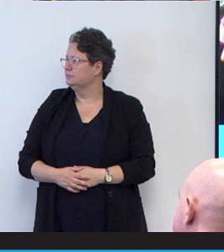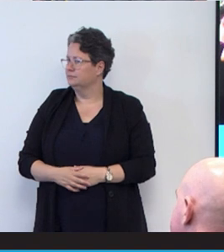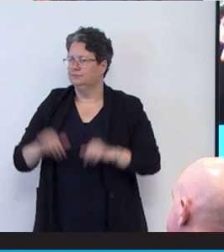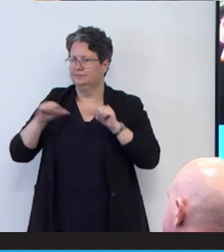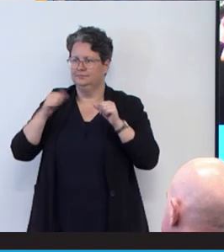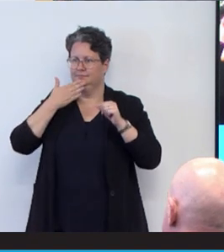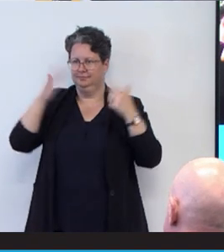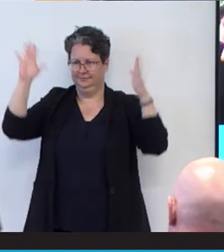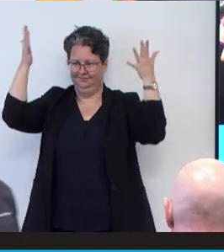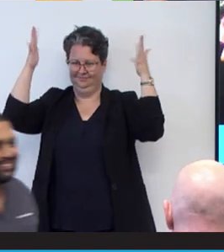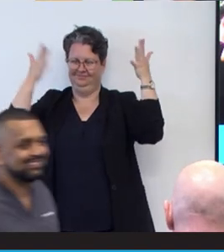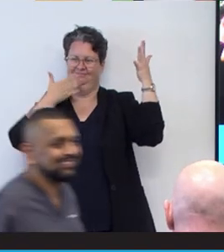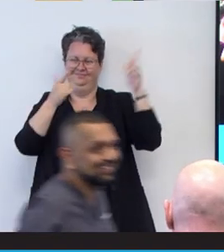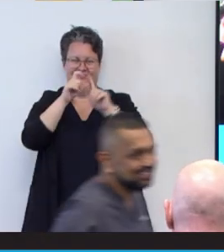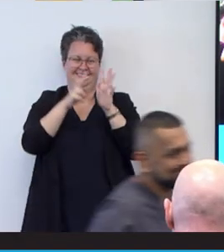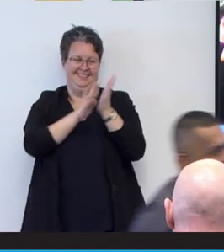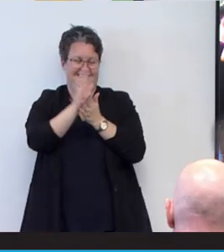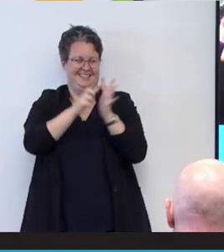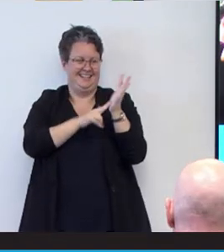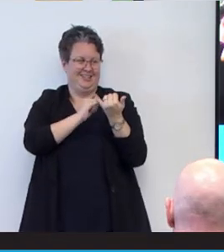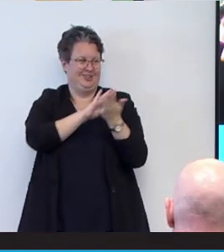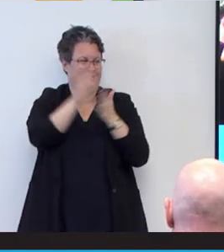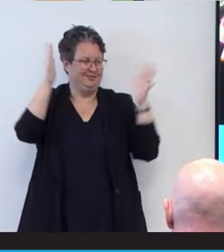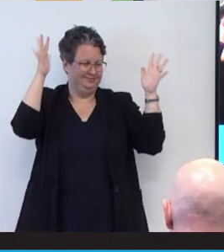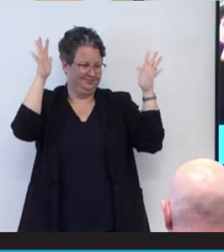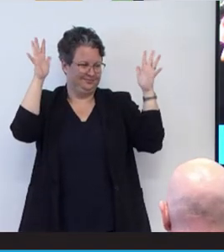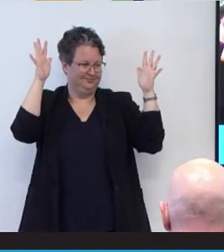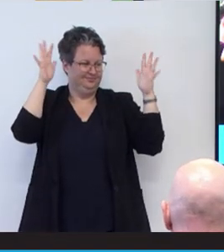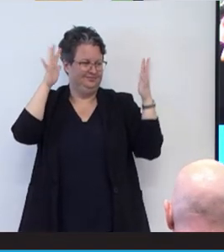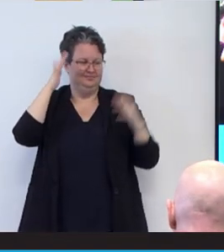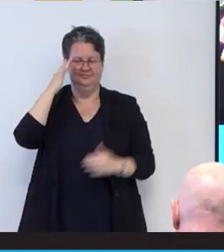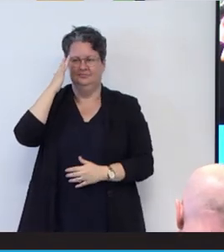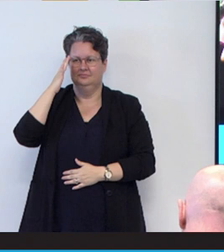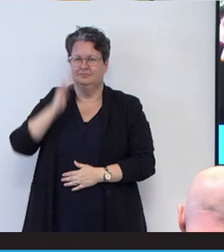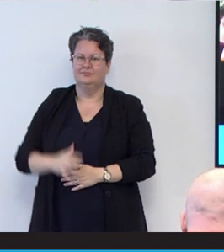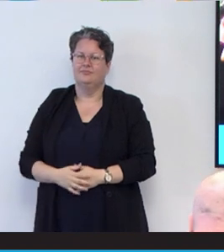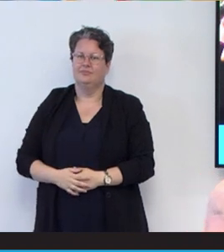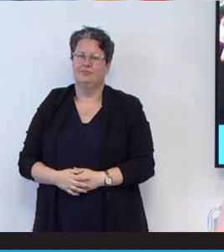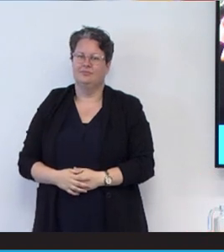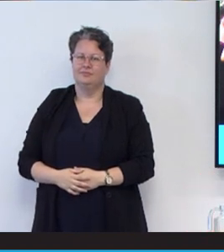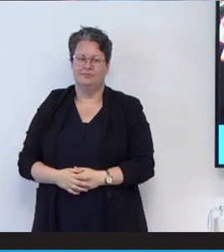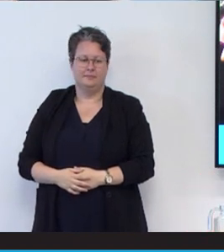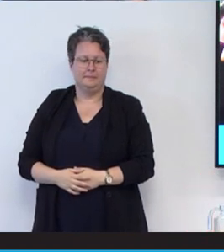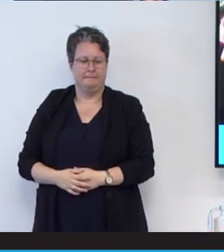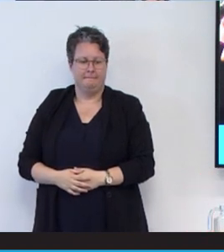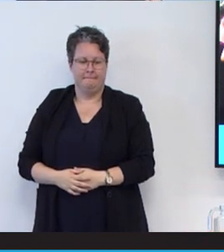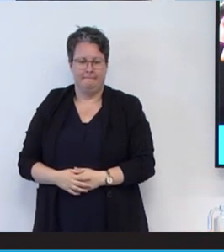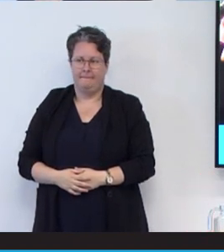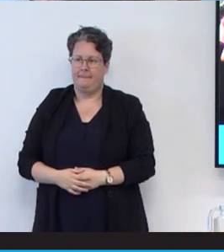And thank you. Thank.